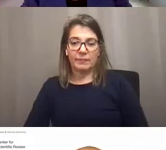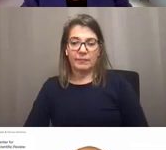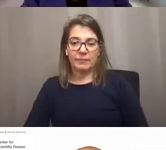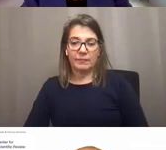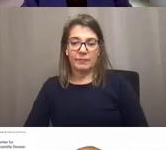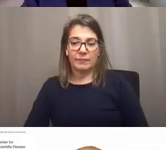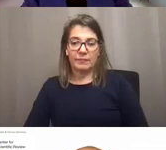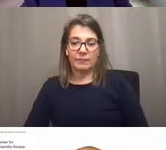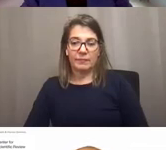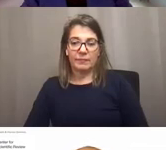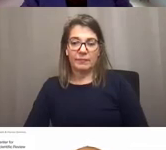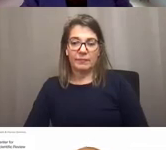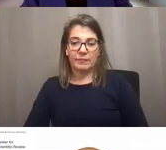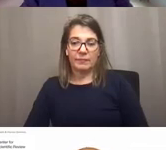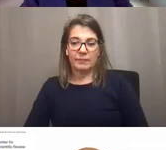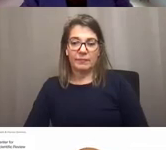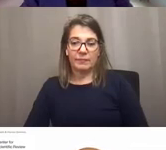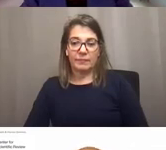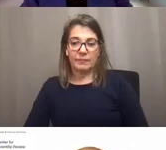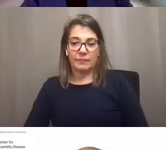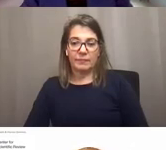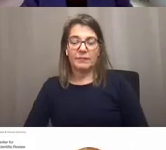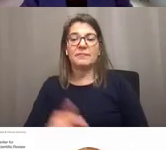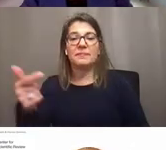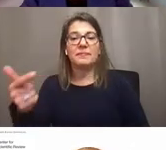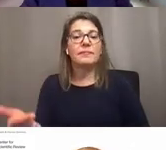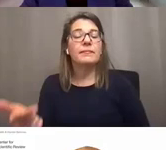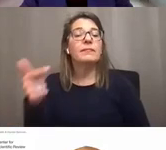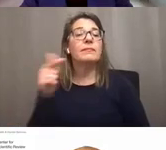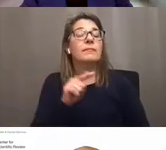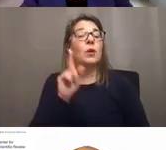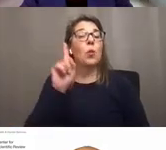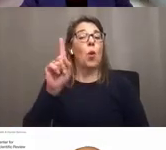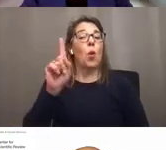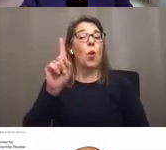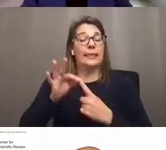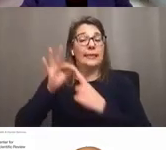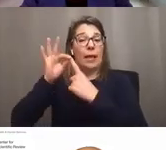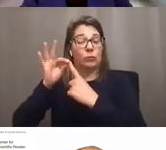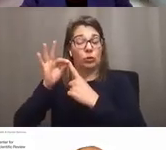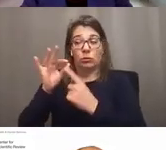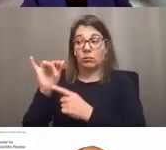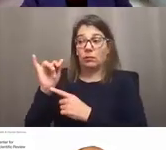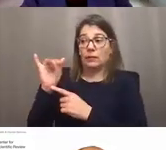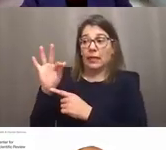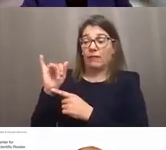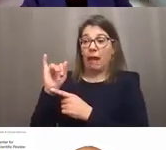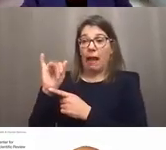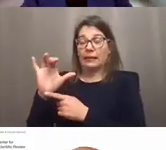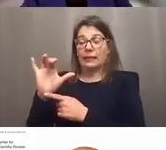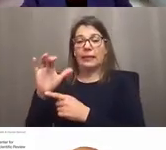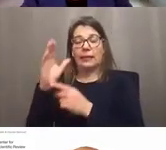to submit your application. The only exception to this rule is if an IC has issued a notice of special interest